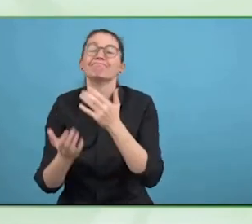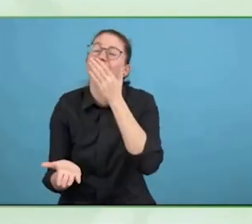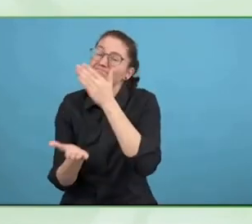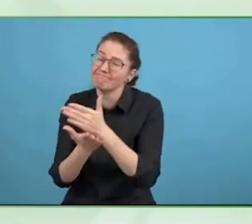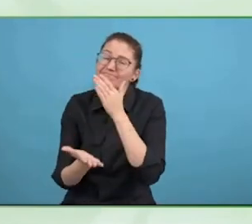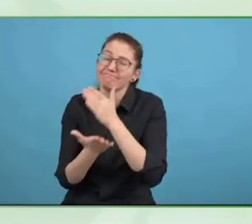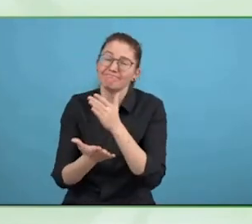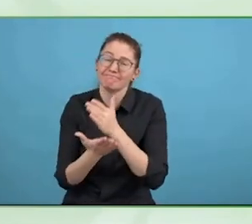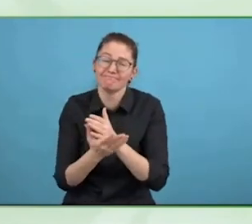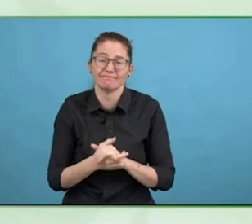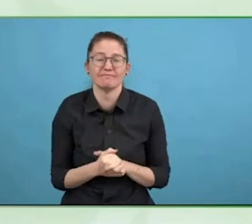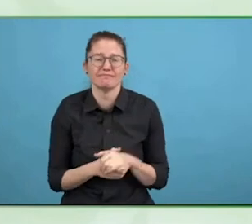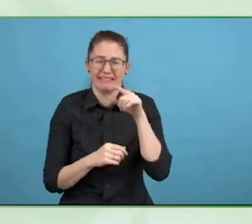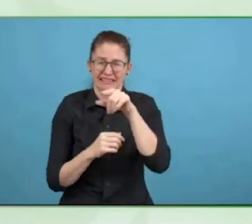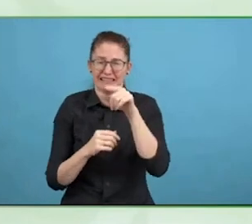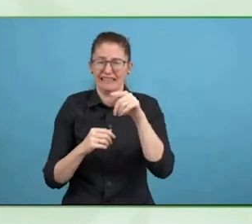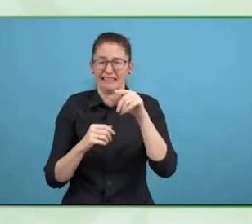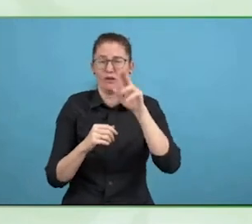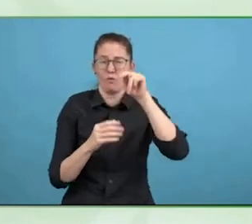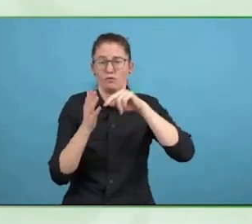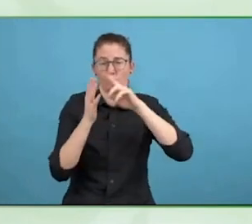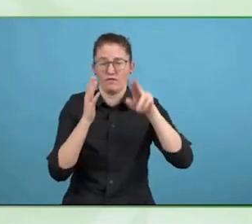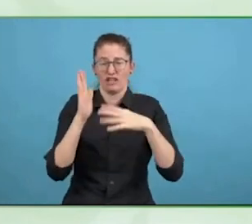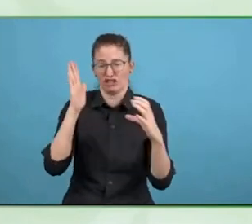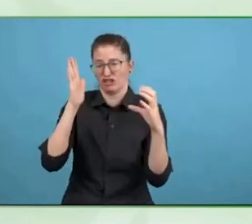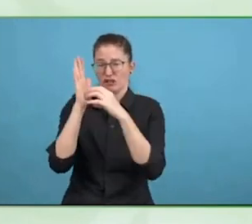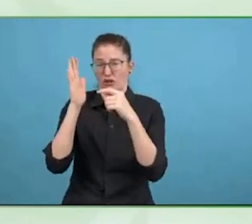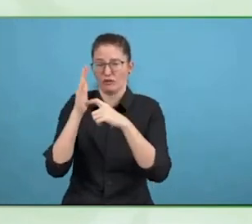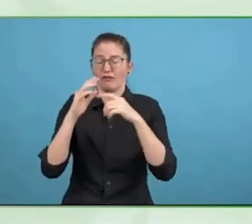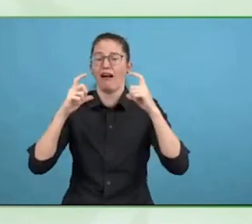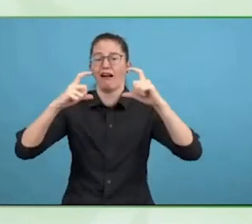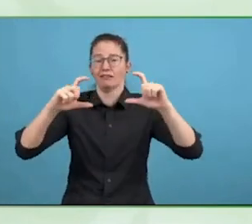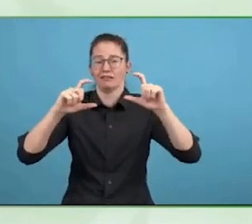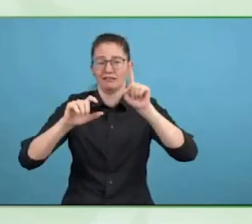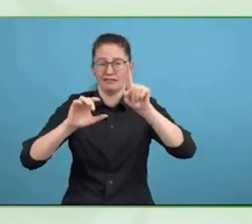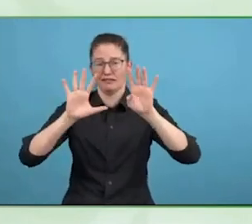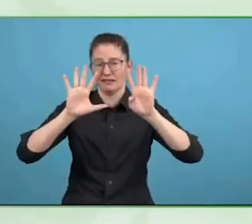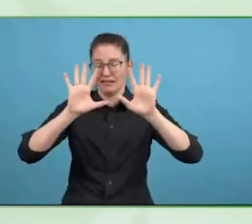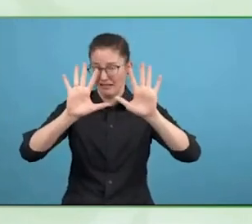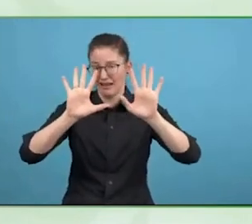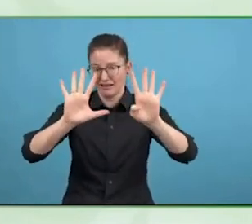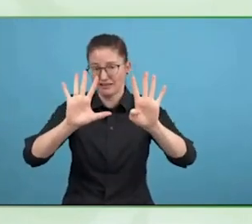What it does not mean is that you should just be the captain of your own ship and they should be nobody else on the ship.